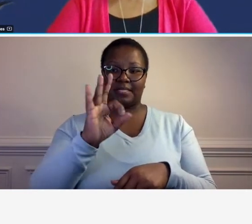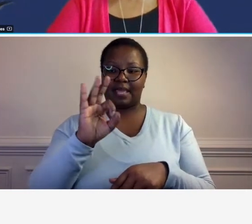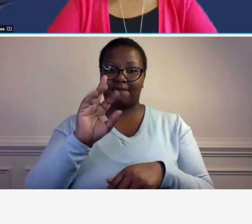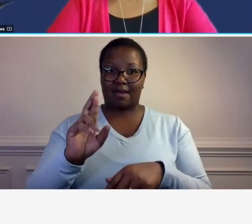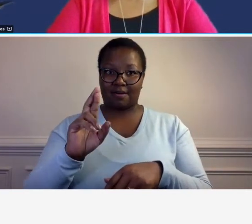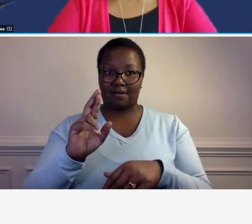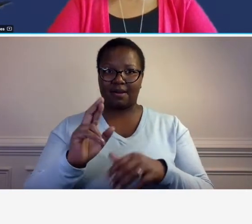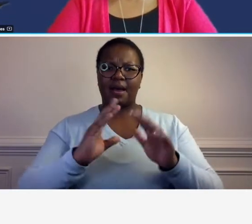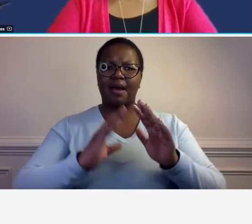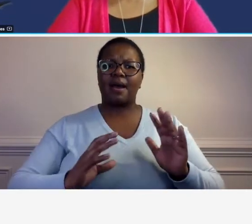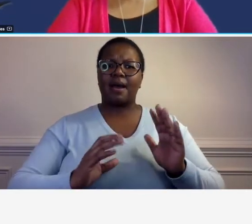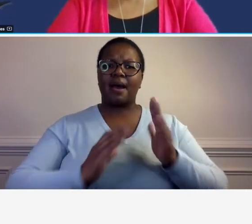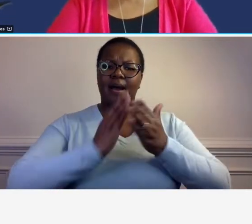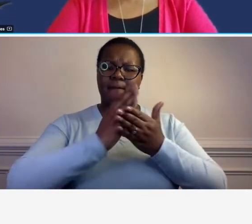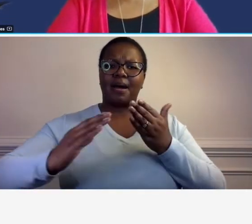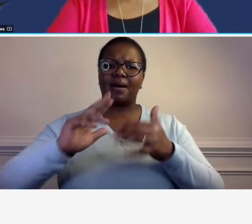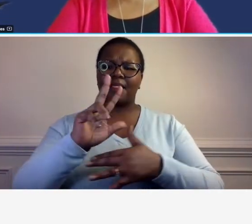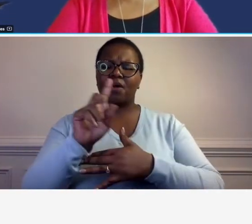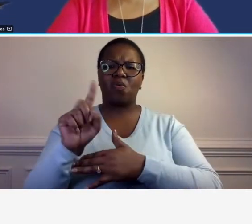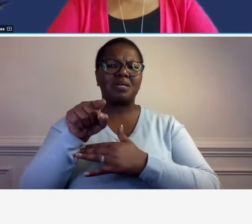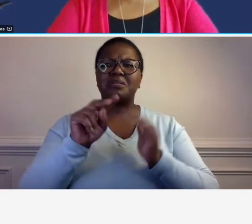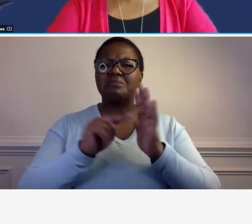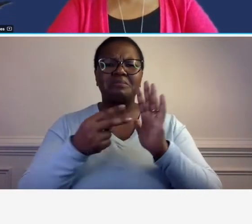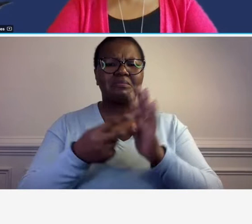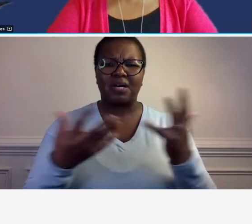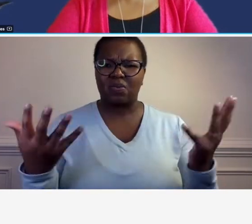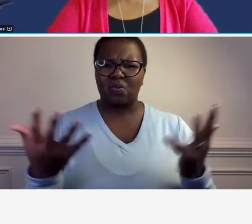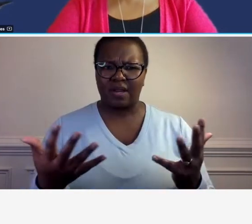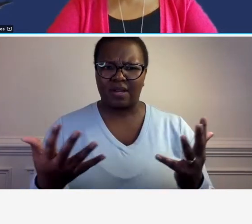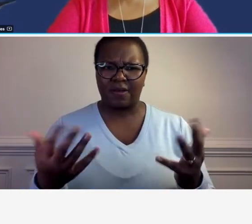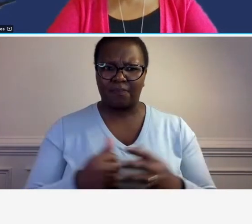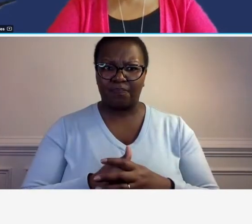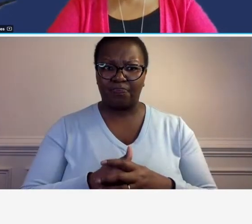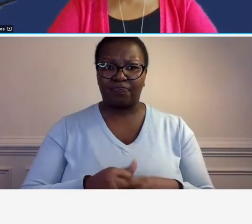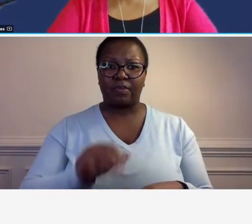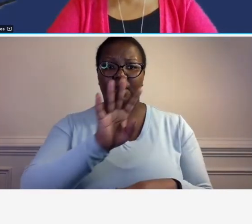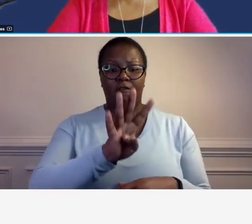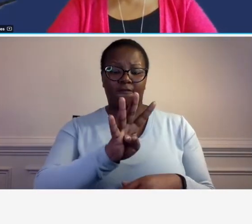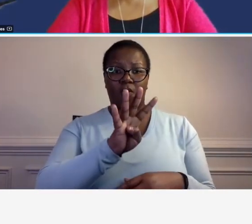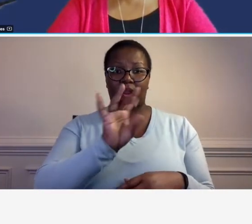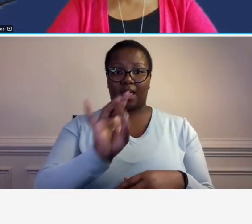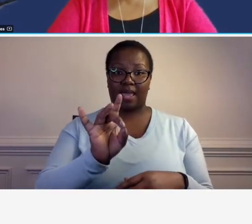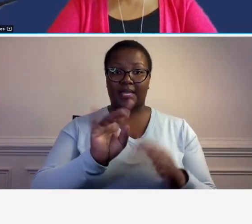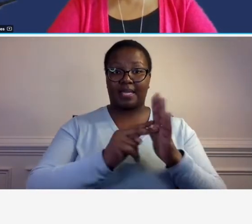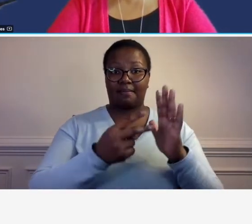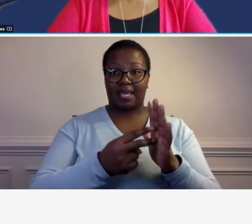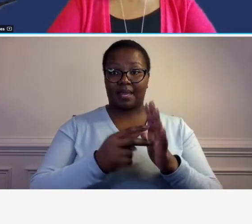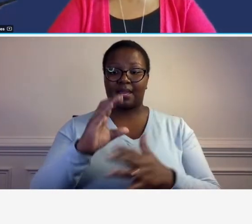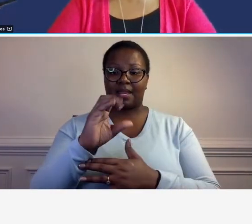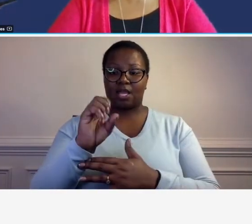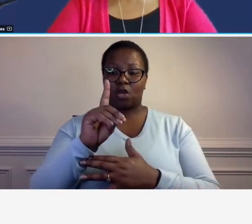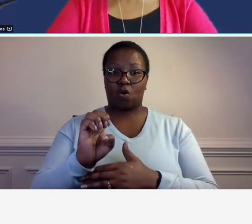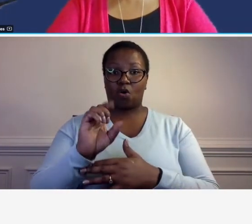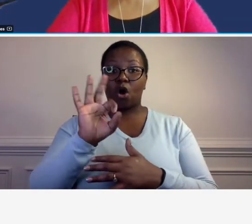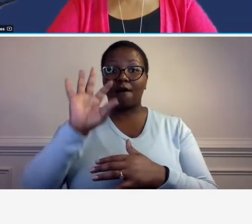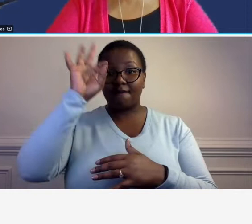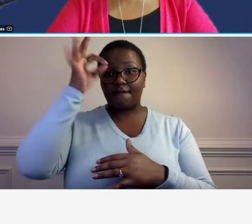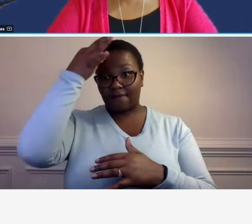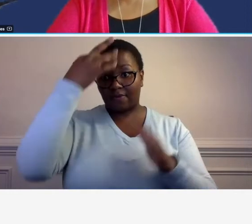exactly is that okay 48 and cfr stands for code of federal regulations part 31 it details the